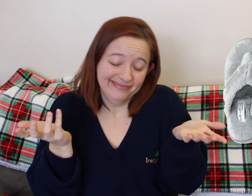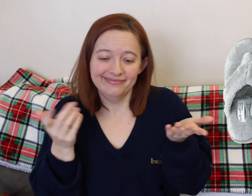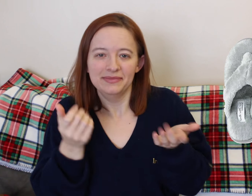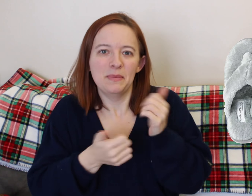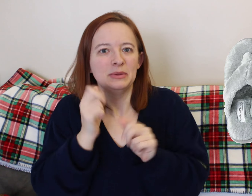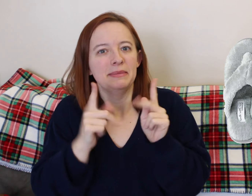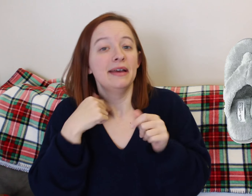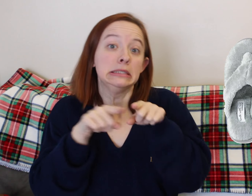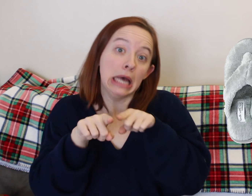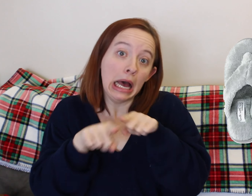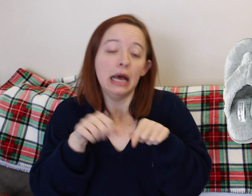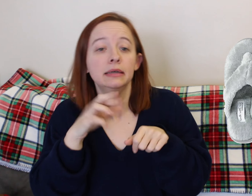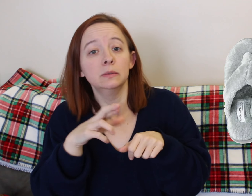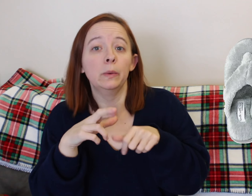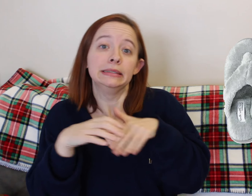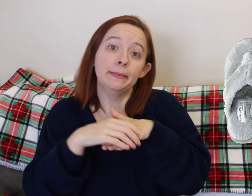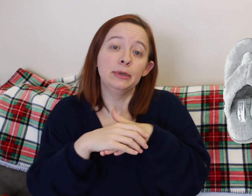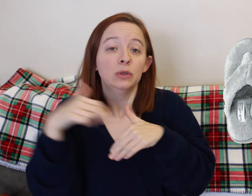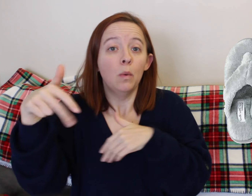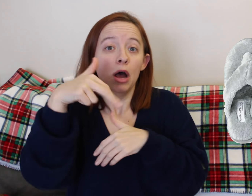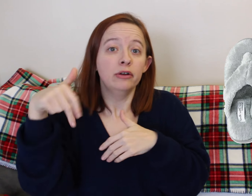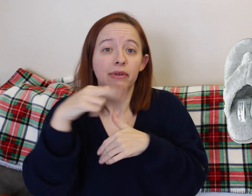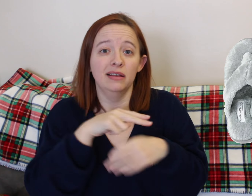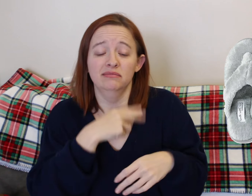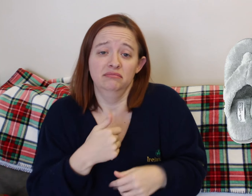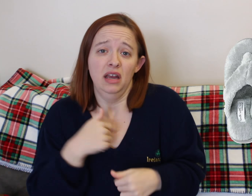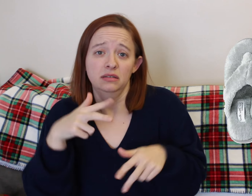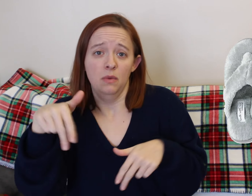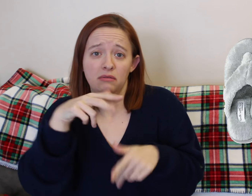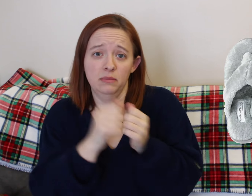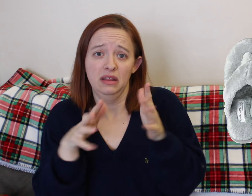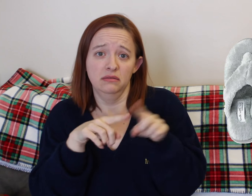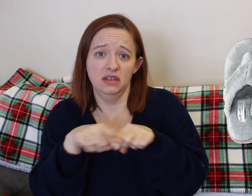I don't know if I'd bring them again. I probably wouldn't to be all honest. I'm not...